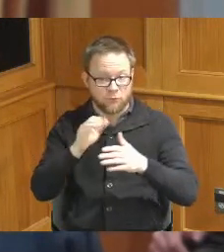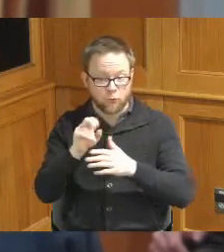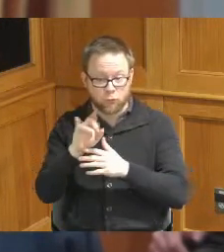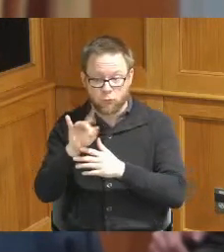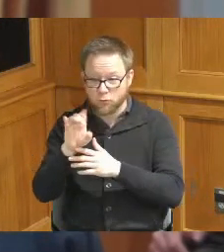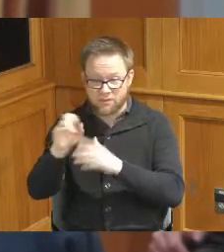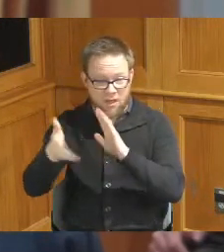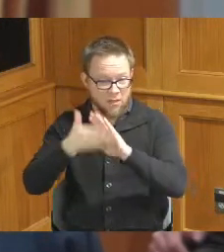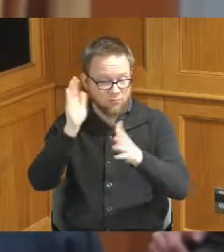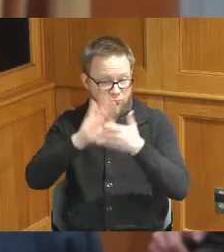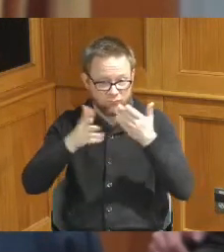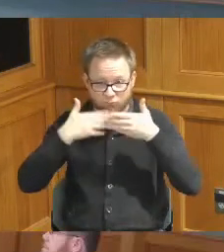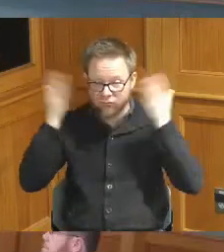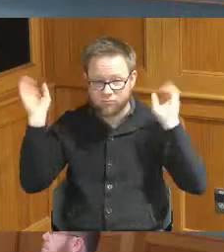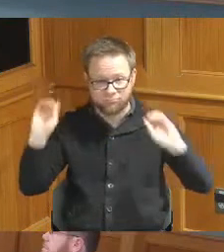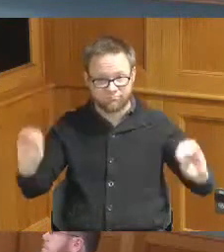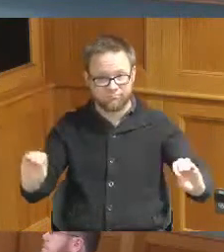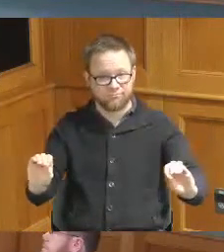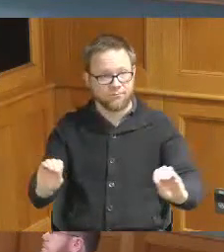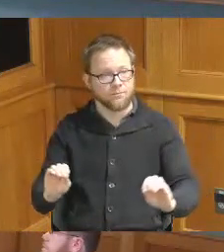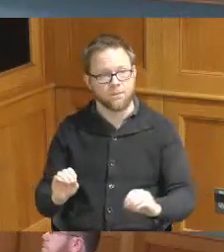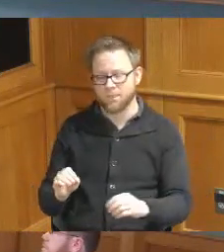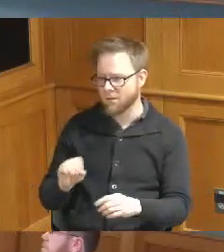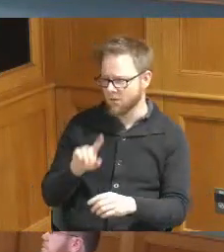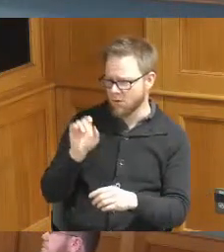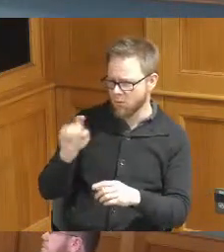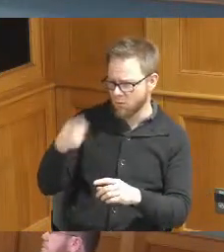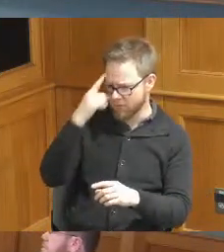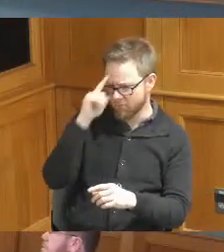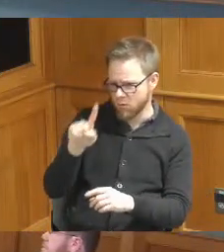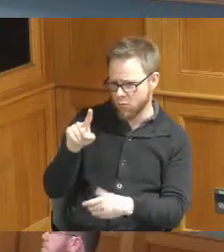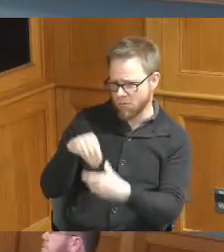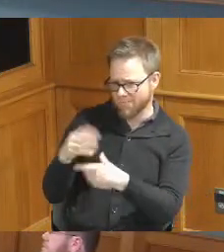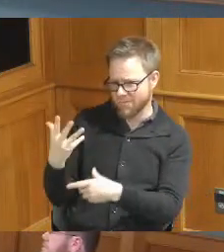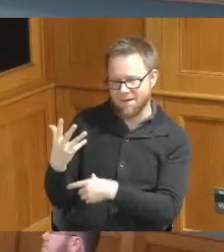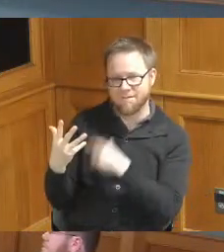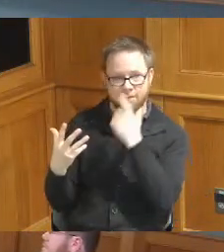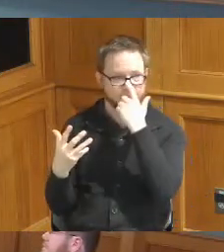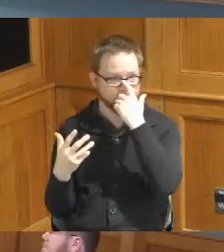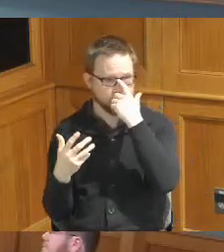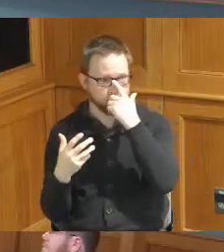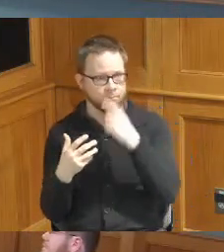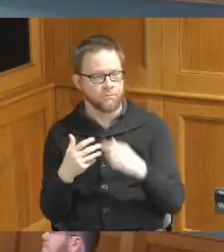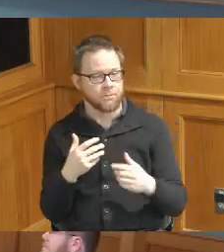thank you any questions for one and five questions no question thank you for your work thank you